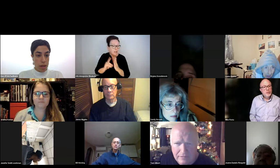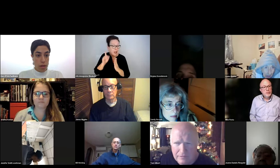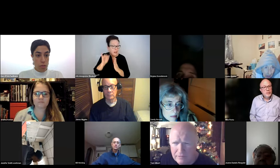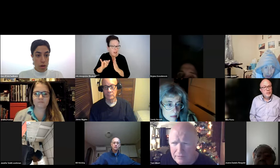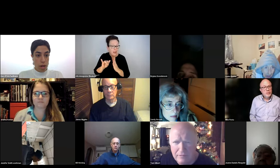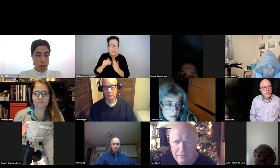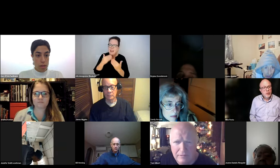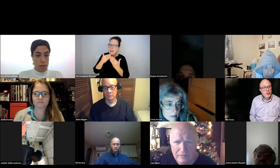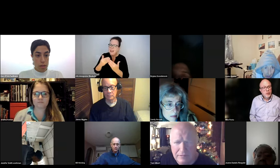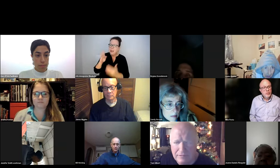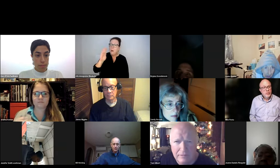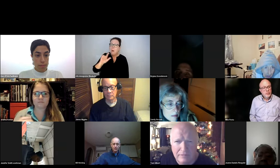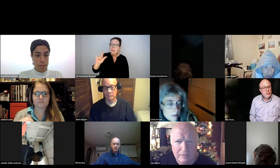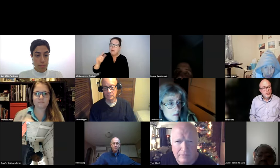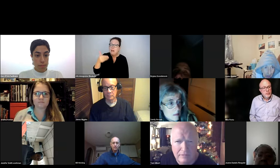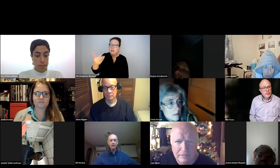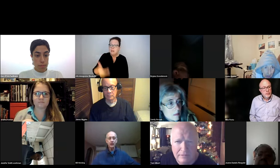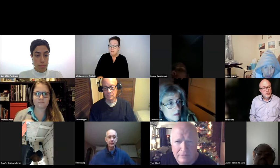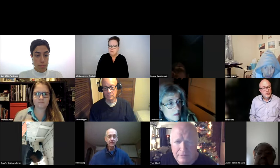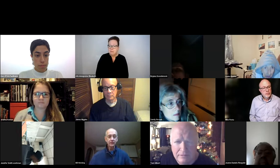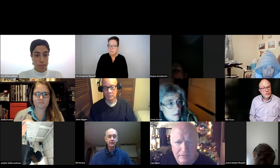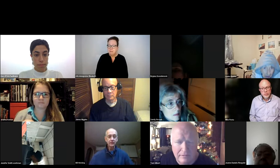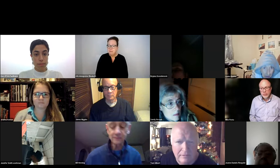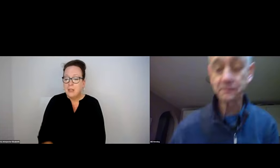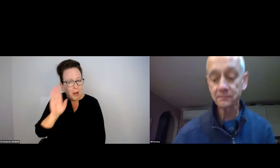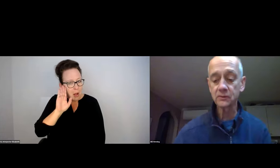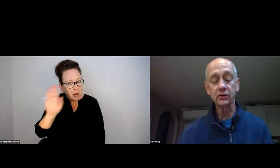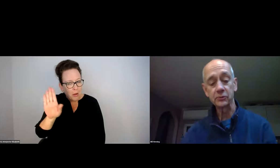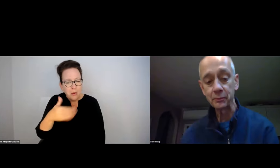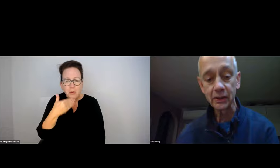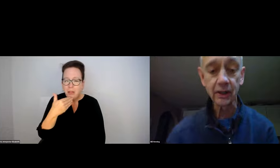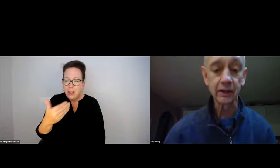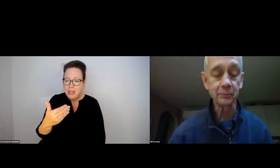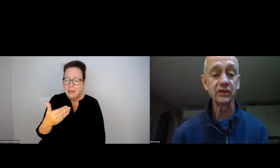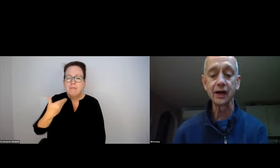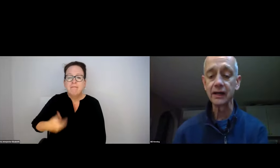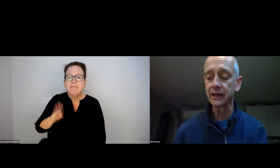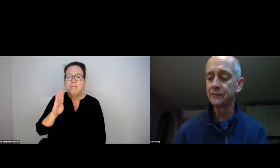MEETS THEIR NEEDS. THANKS, FRANCIS. BILL HENNING, YOU ARE NEXT.